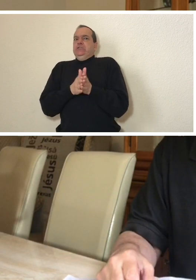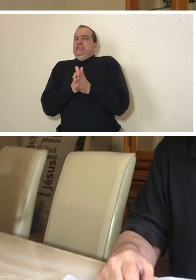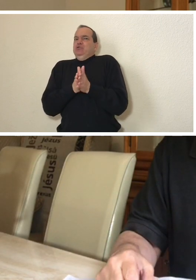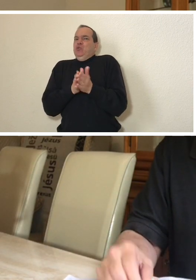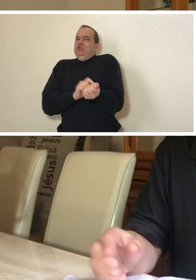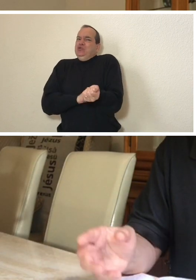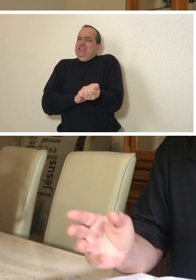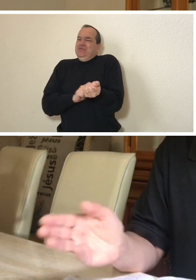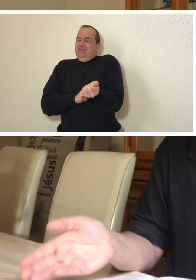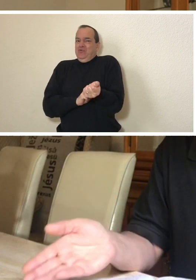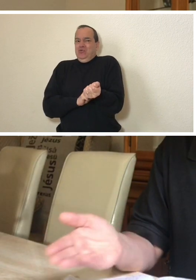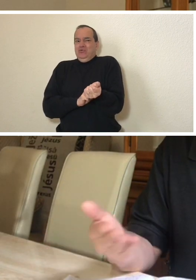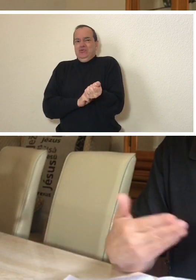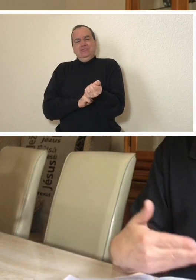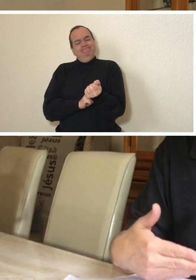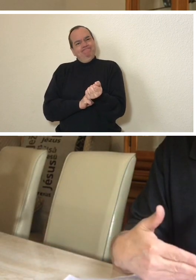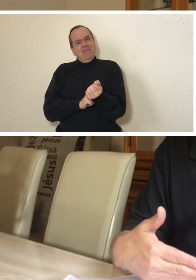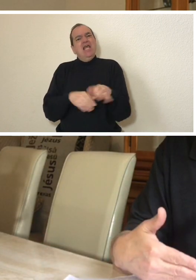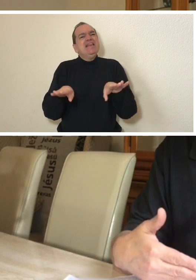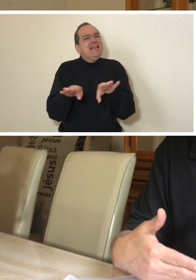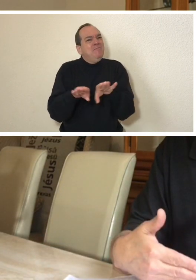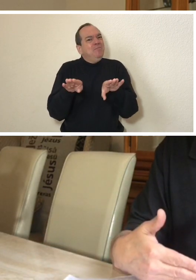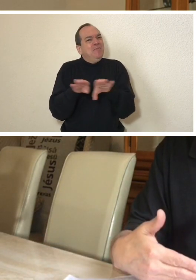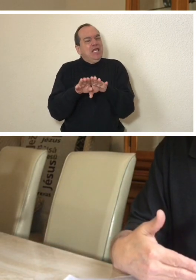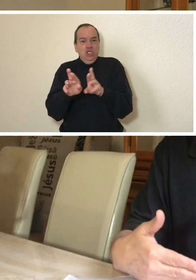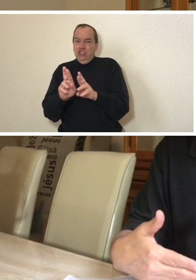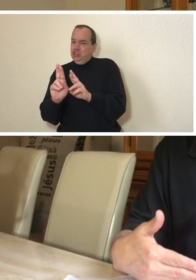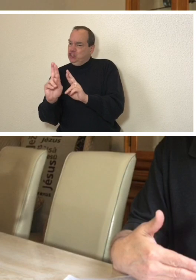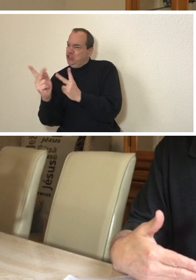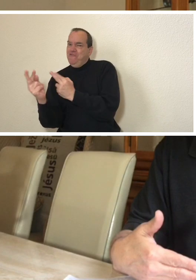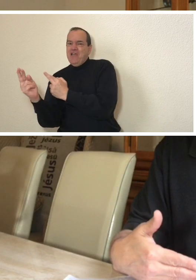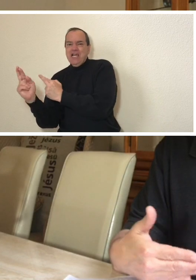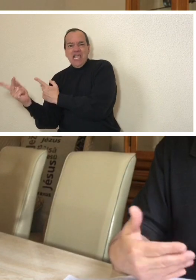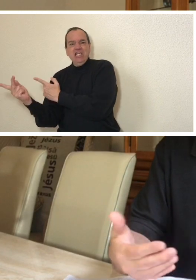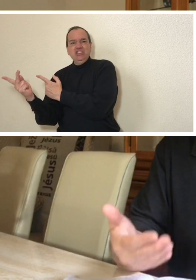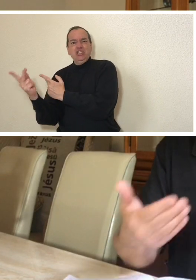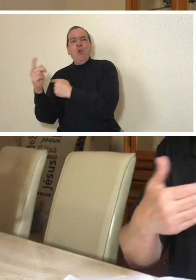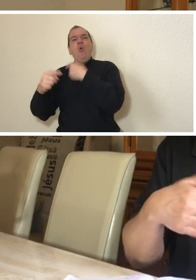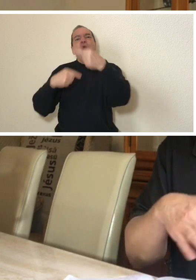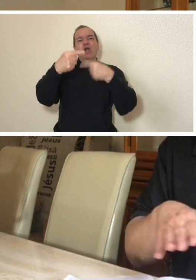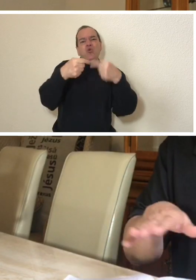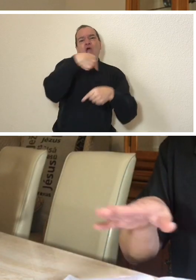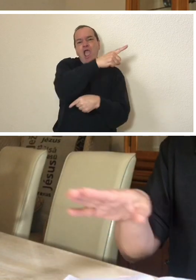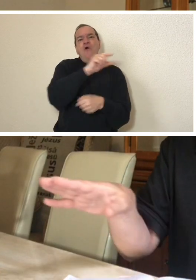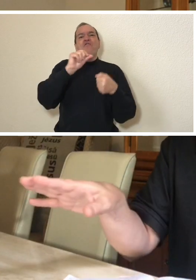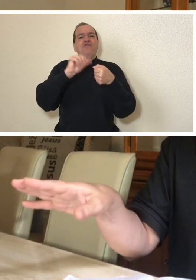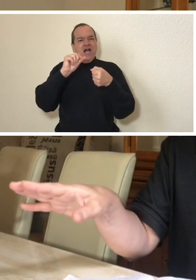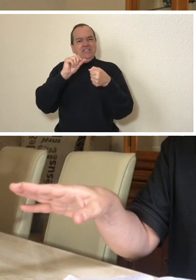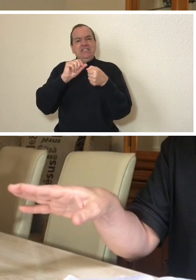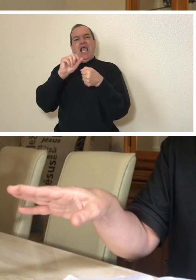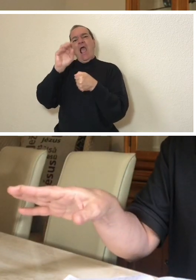because, unlike the biopsy, I was taken to the operating room